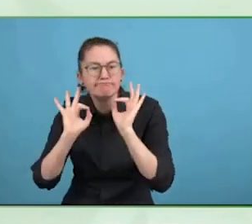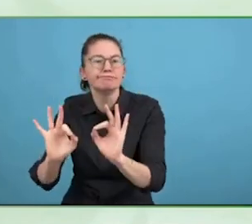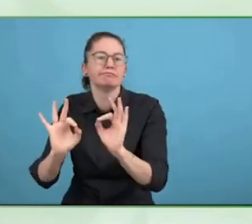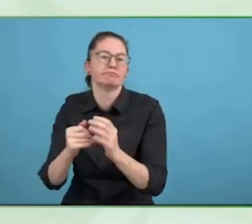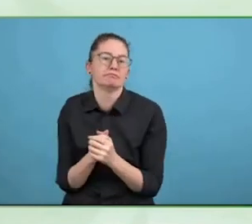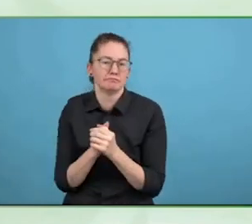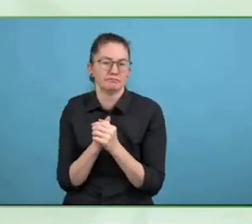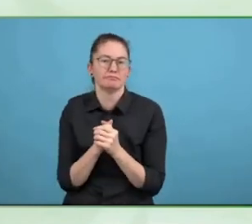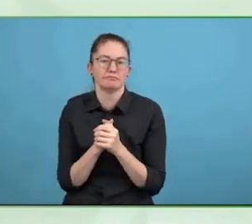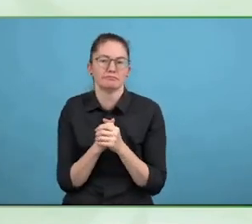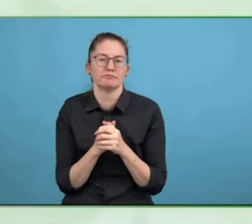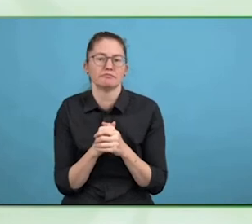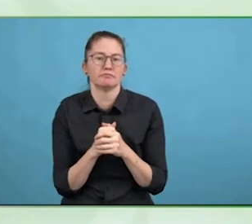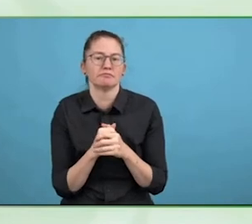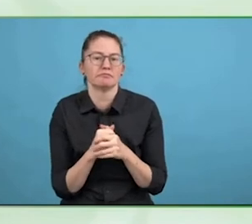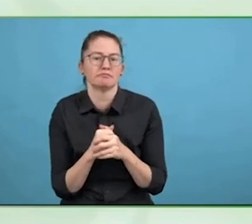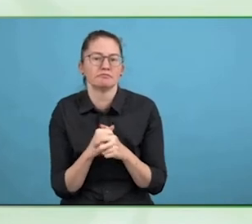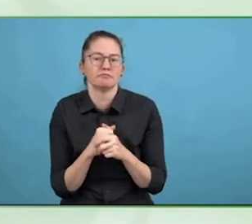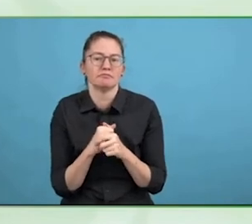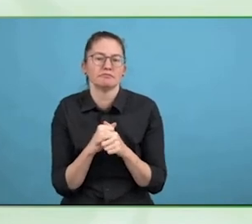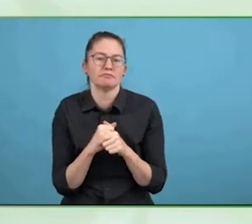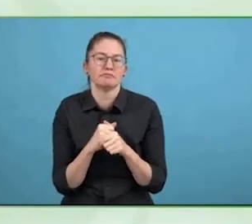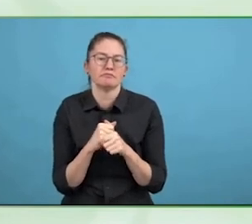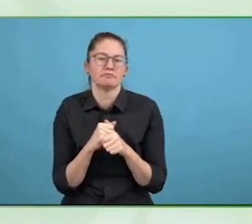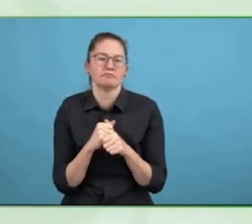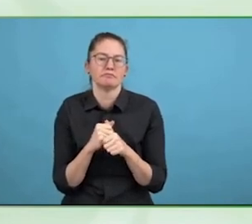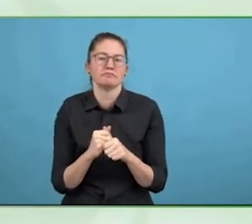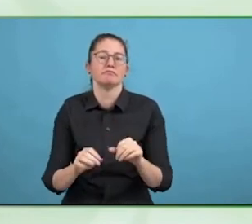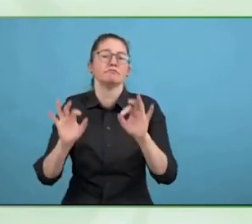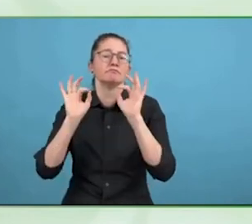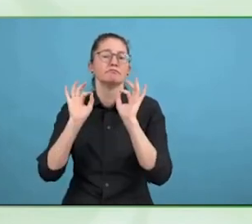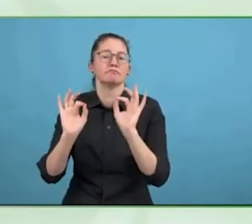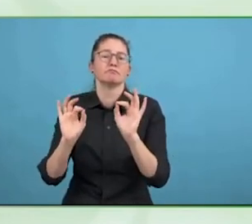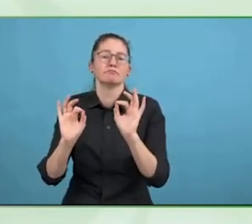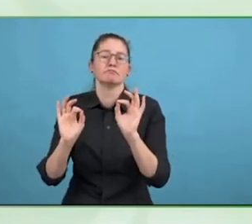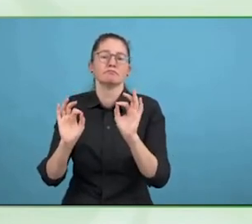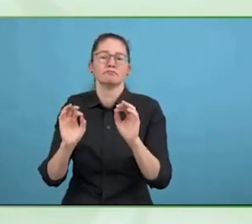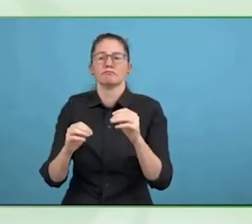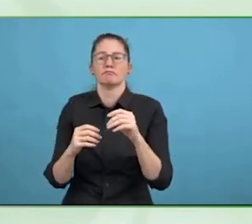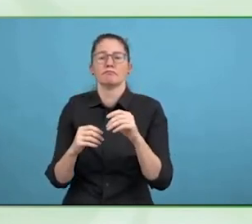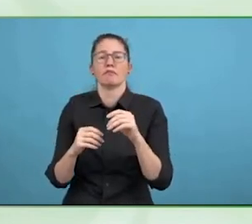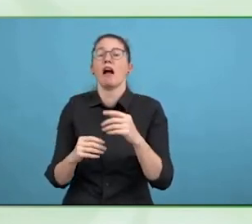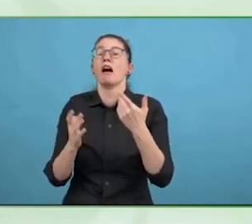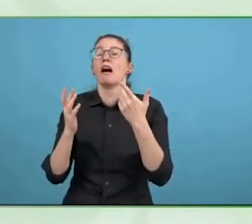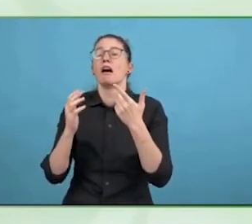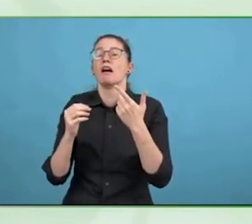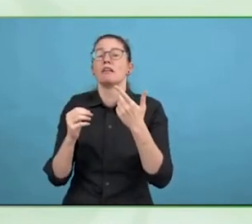But also, having a state structure that actually provides resources